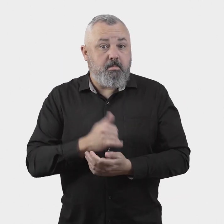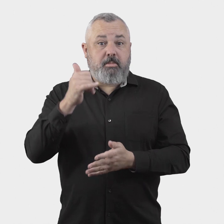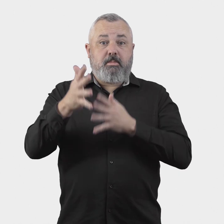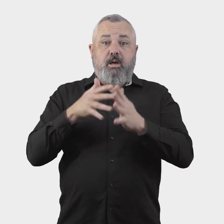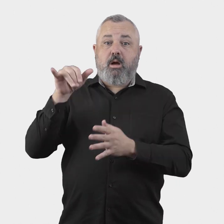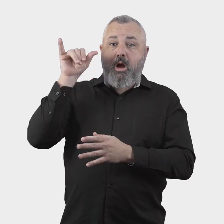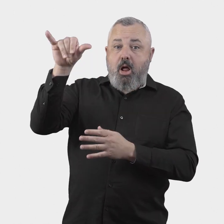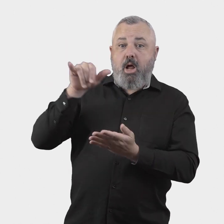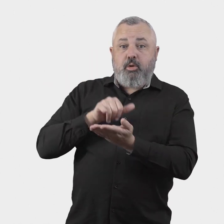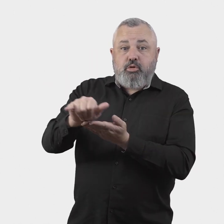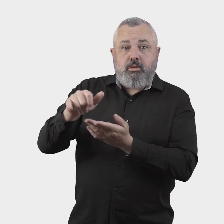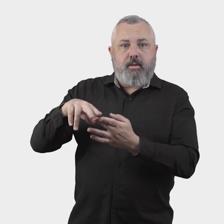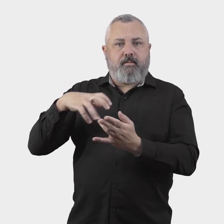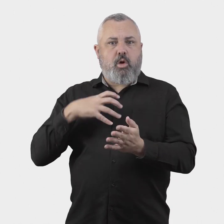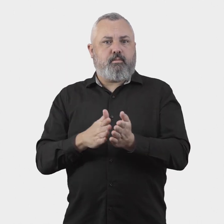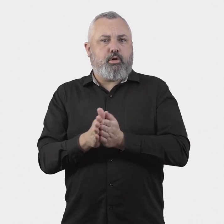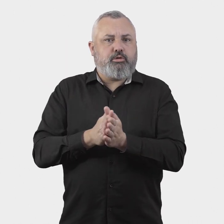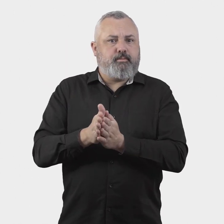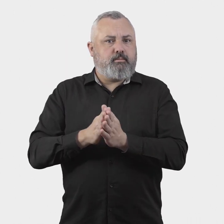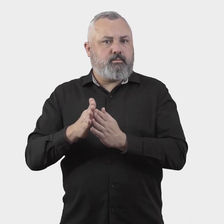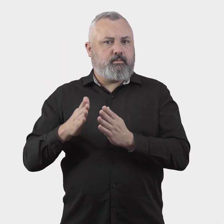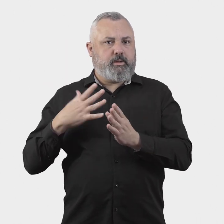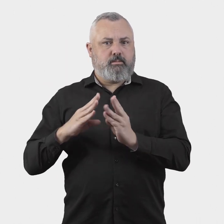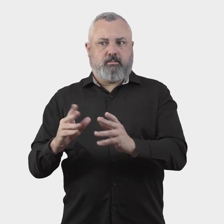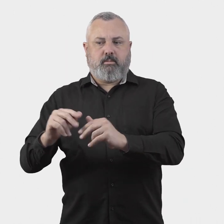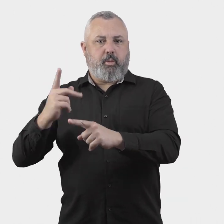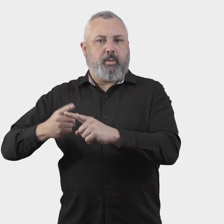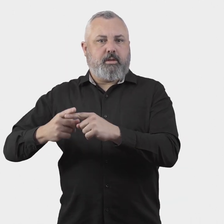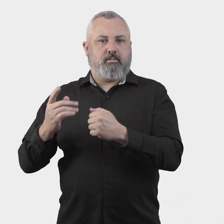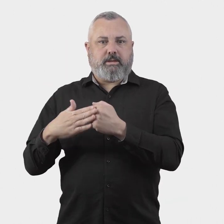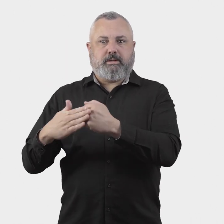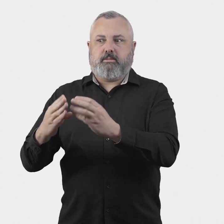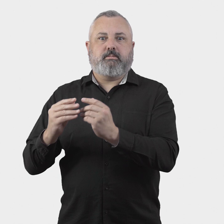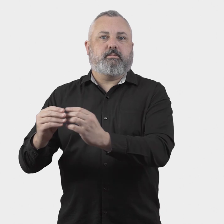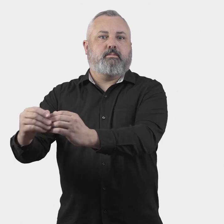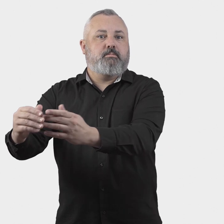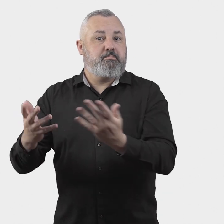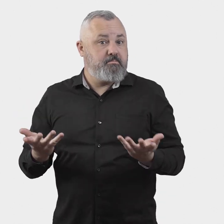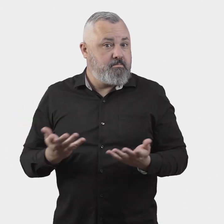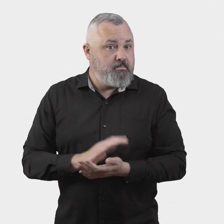directly with customers to reduce the cost of administering the scheme.